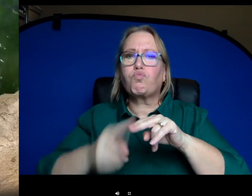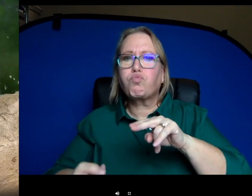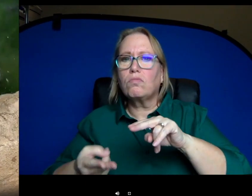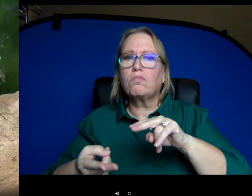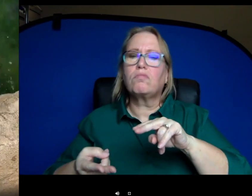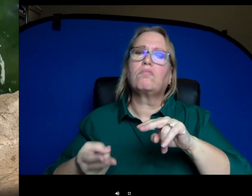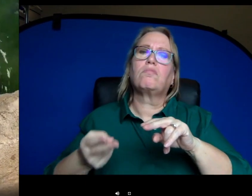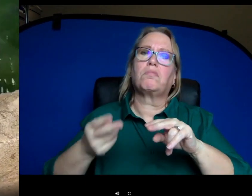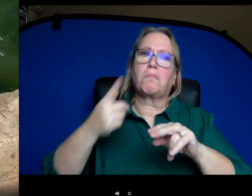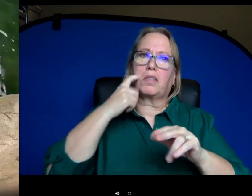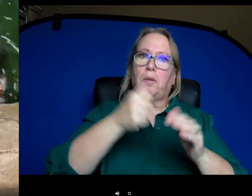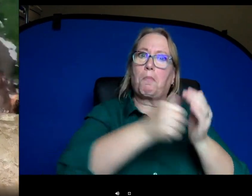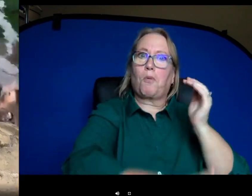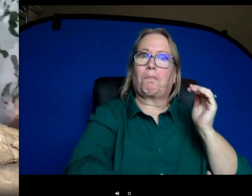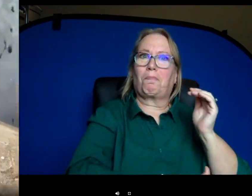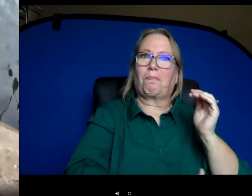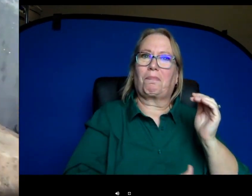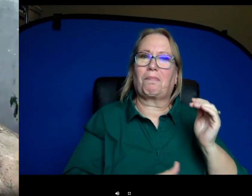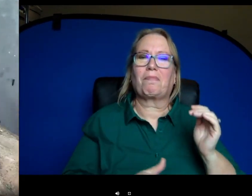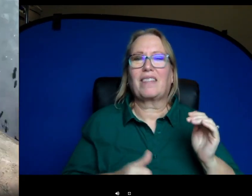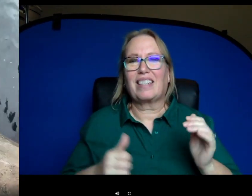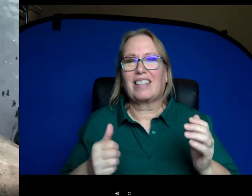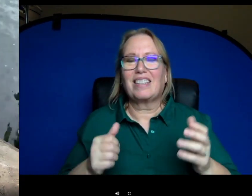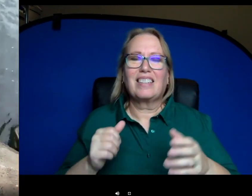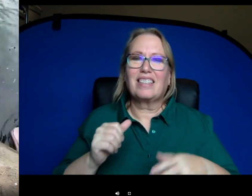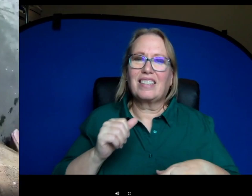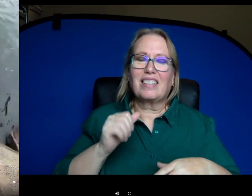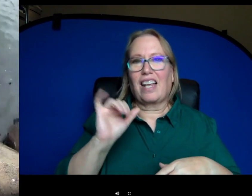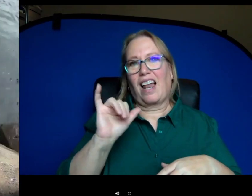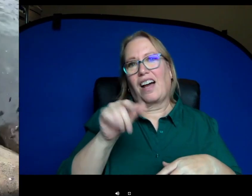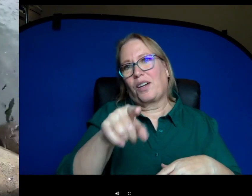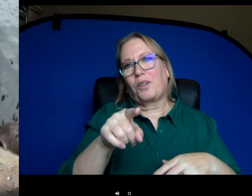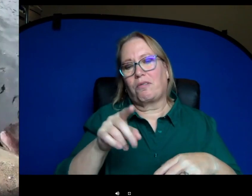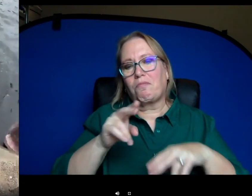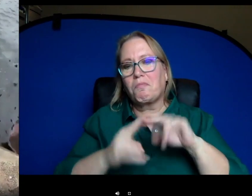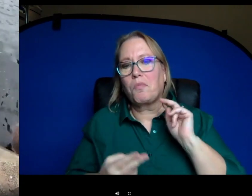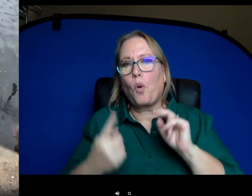um drop with them and it's really not a big deal of kind of be like you losing 1 to